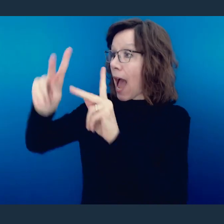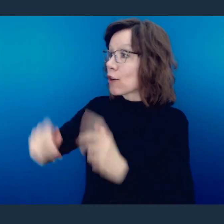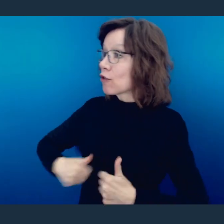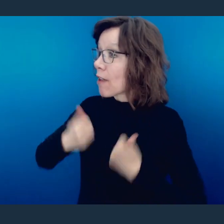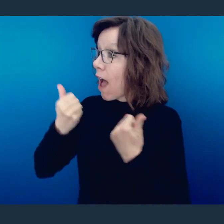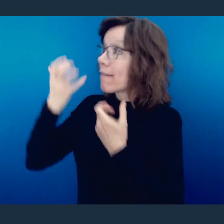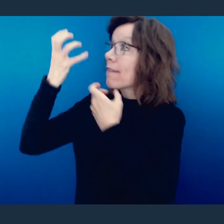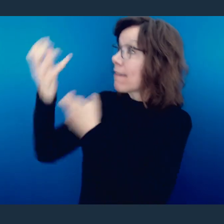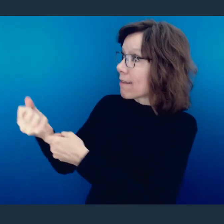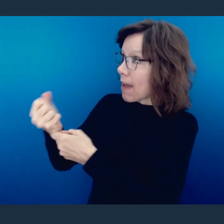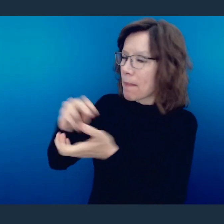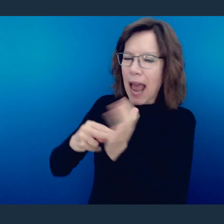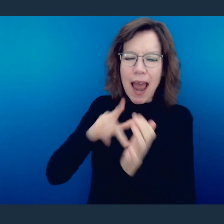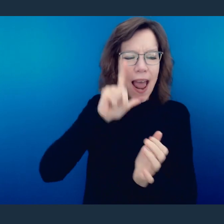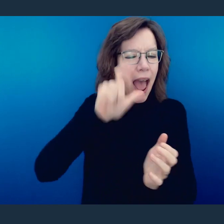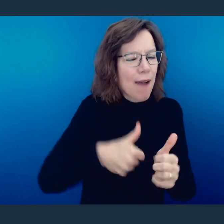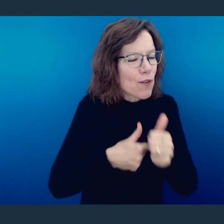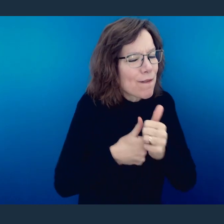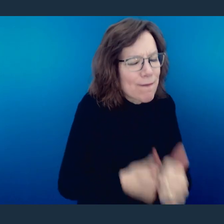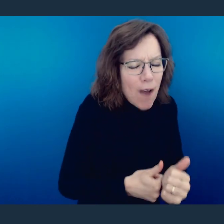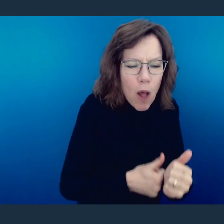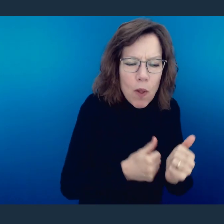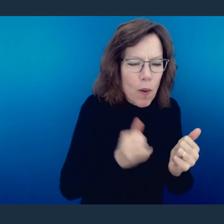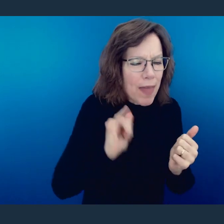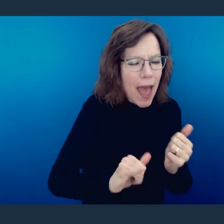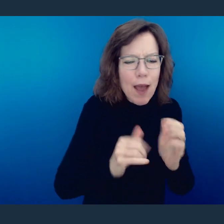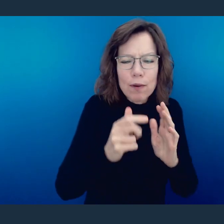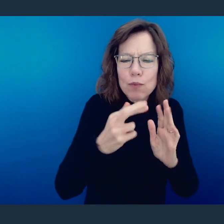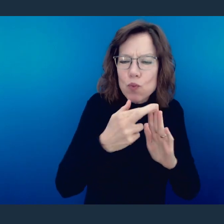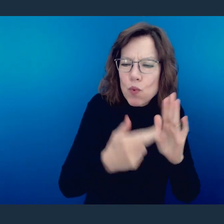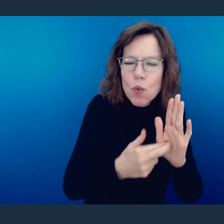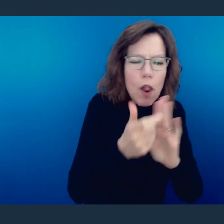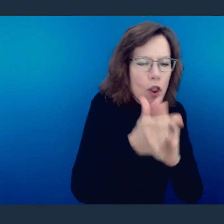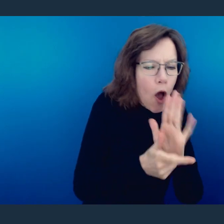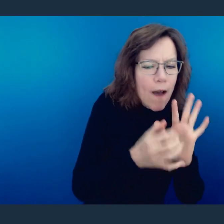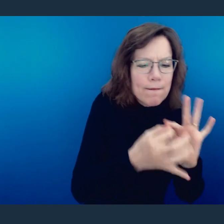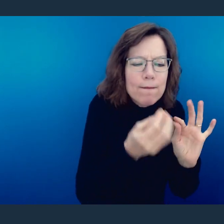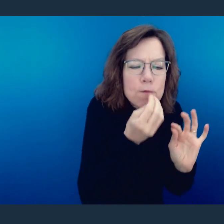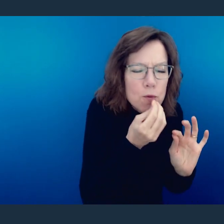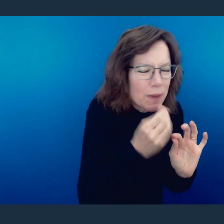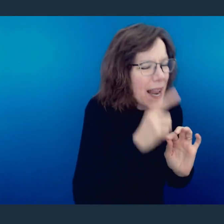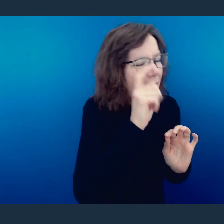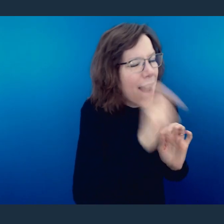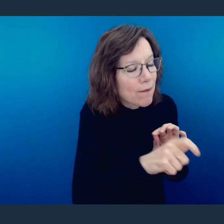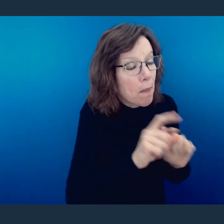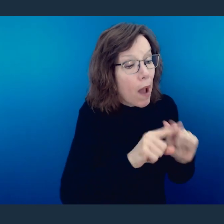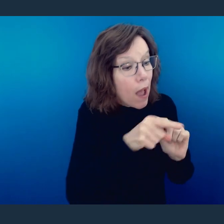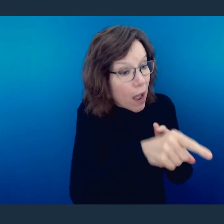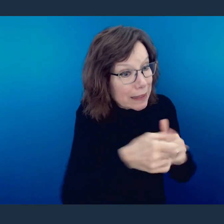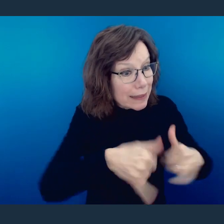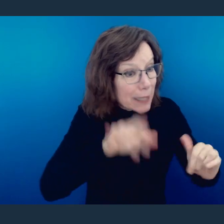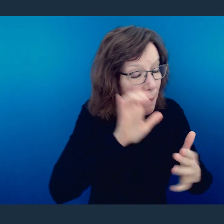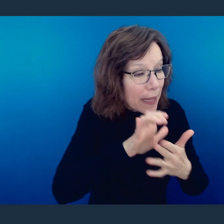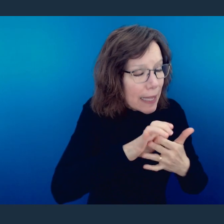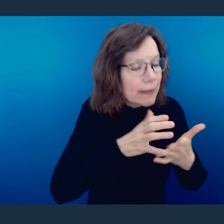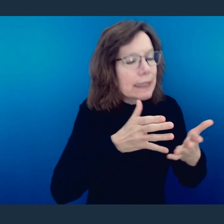that it wipes out this dietary restriction. But he then goes on and even in doing that,